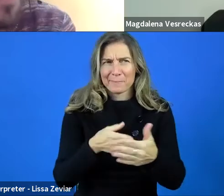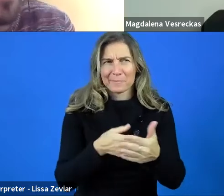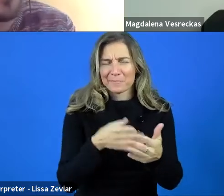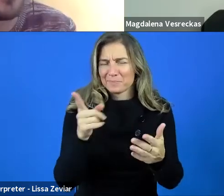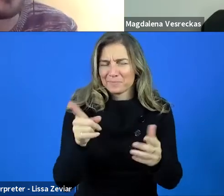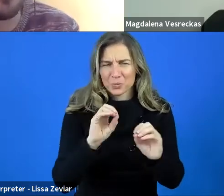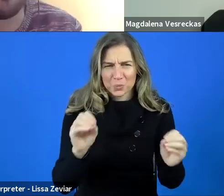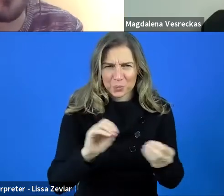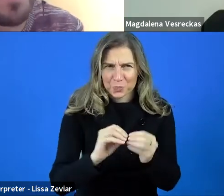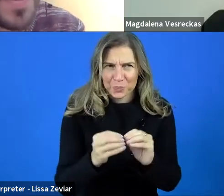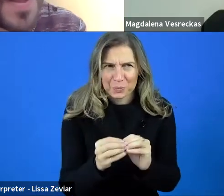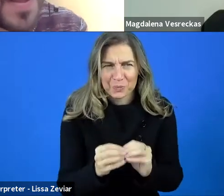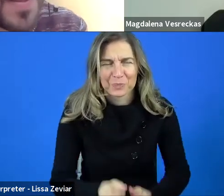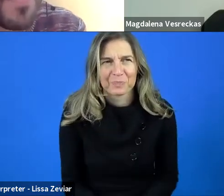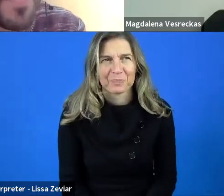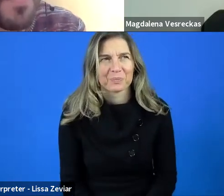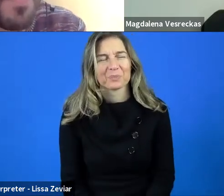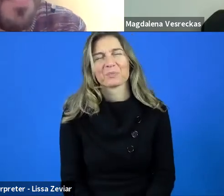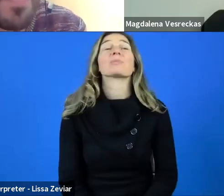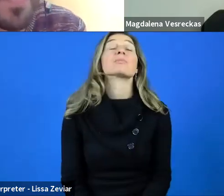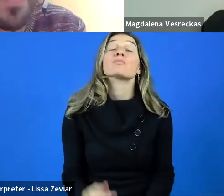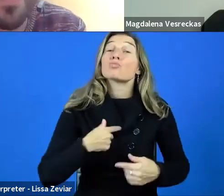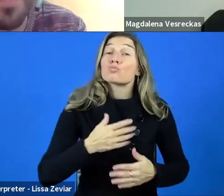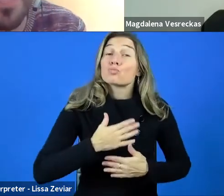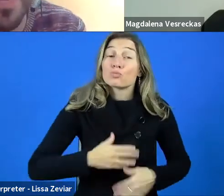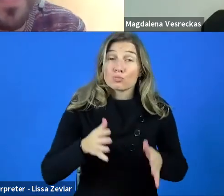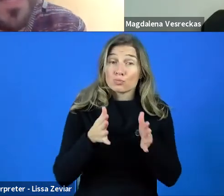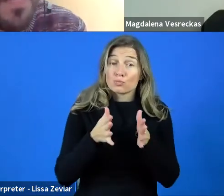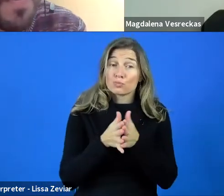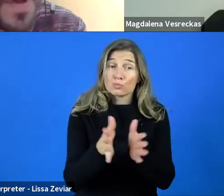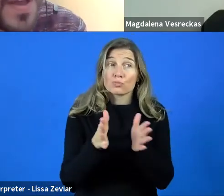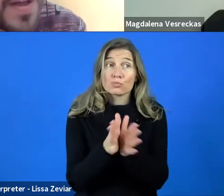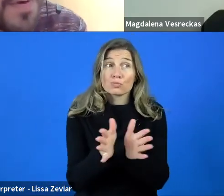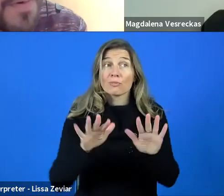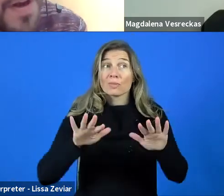I was about to explain the general rules that everyone knows.